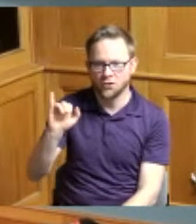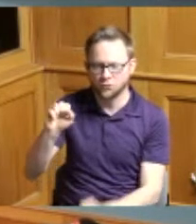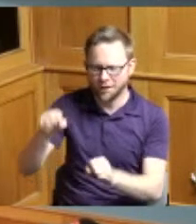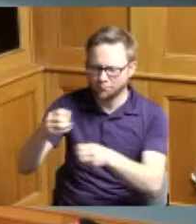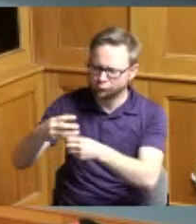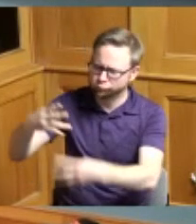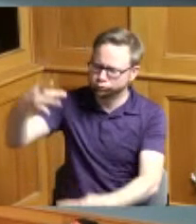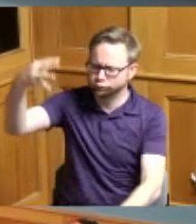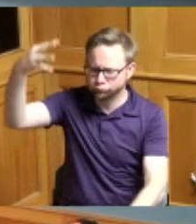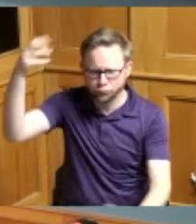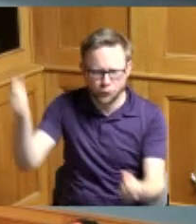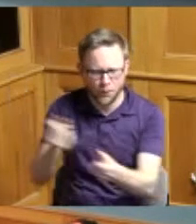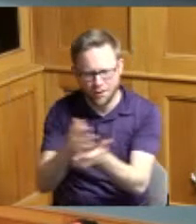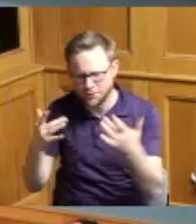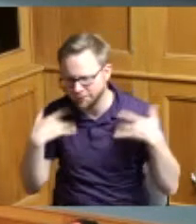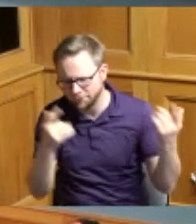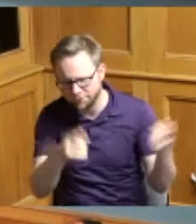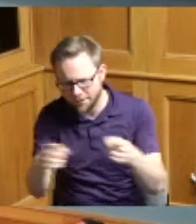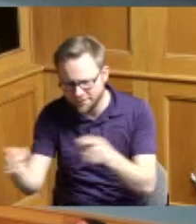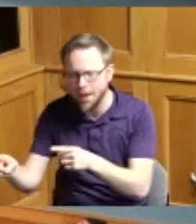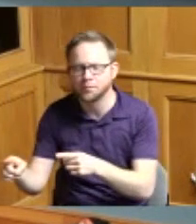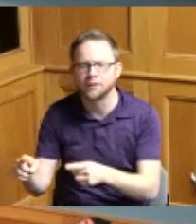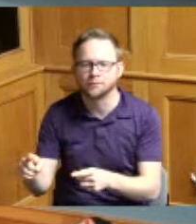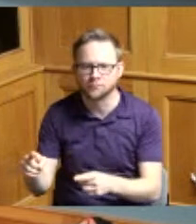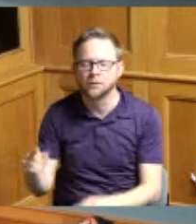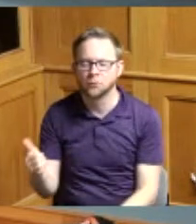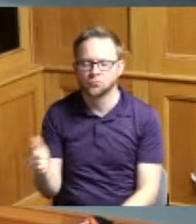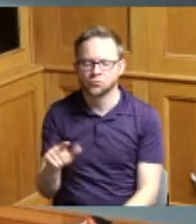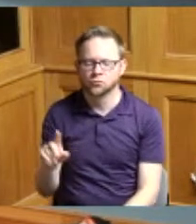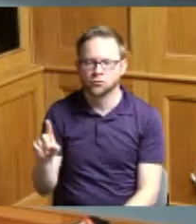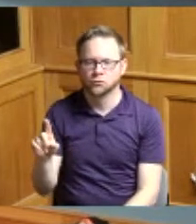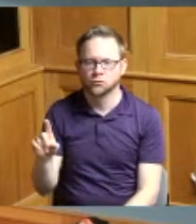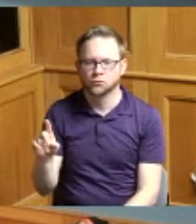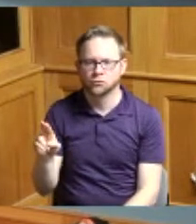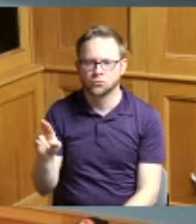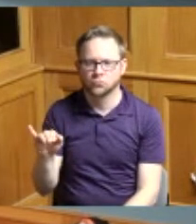Commissioner Driehaus yeah thank you and I too will be brief I thank you Madam President for